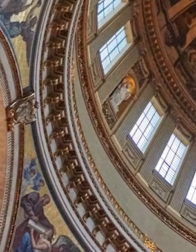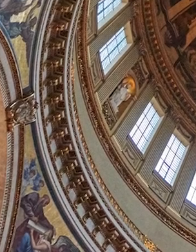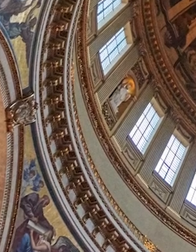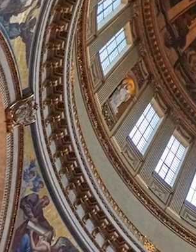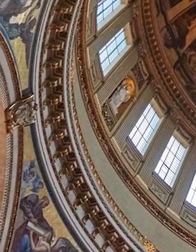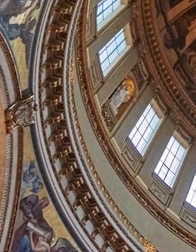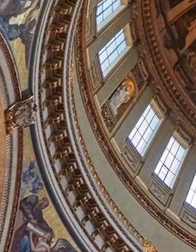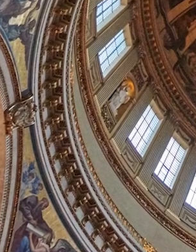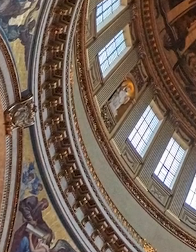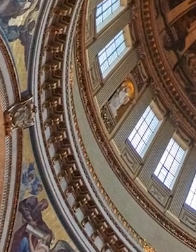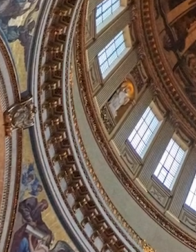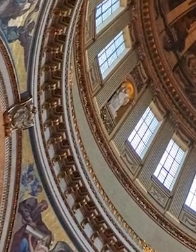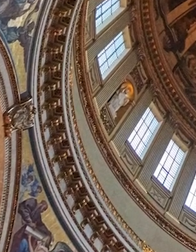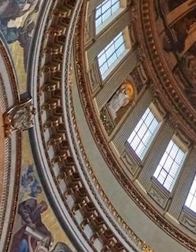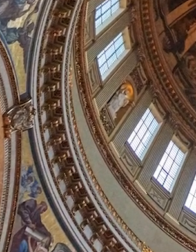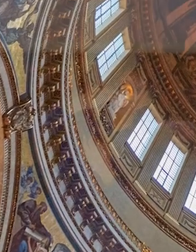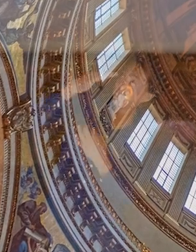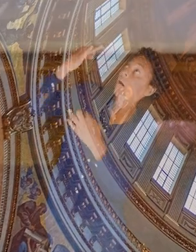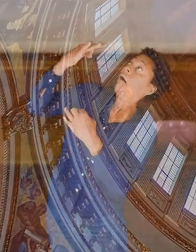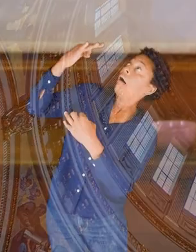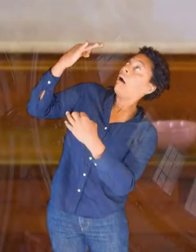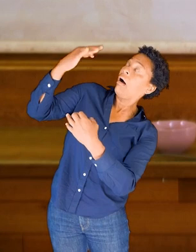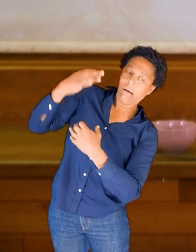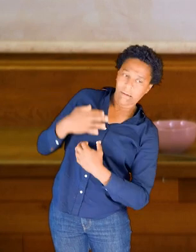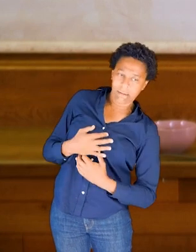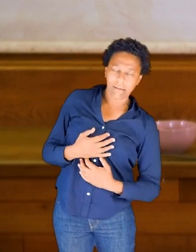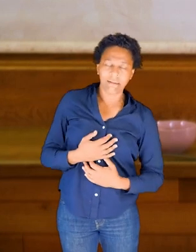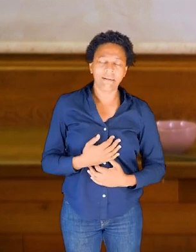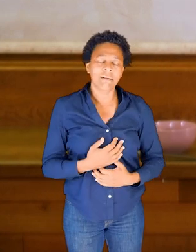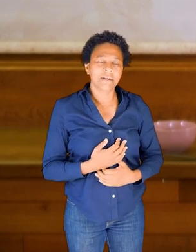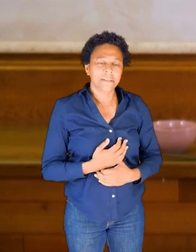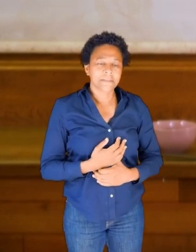my attention being drawn upwards.